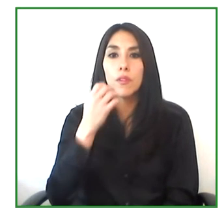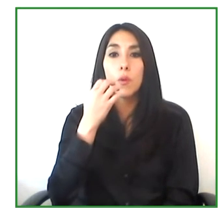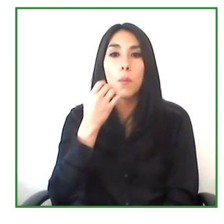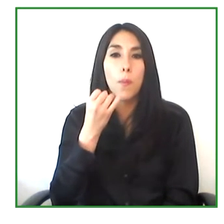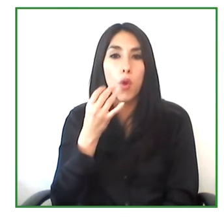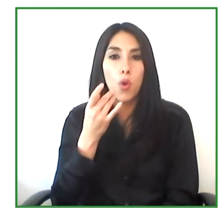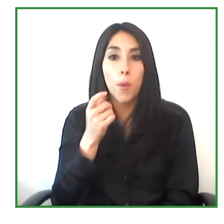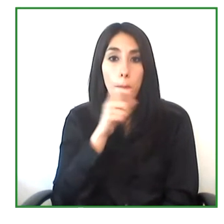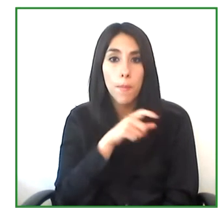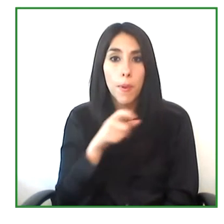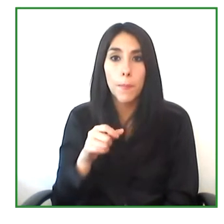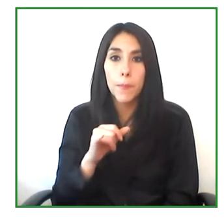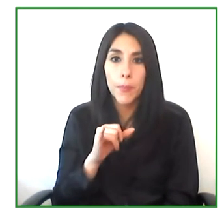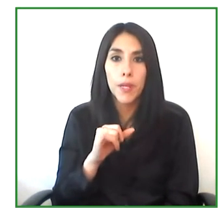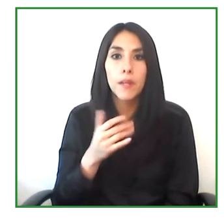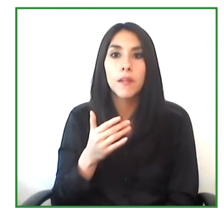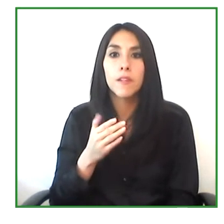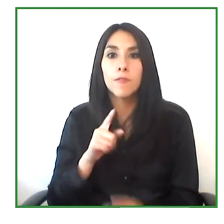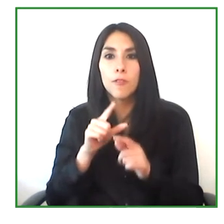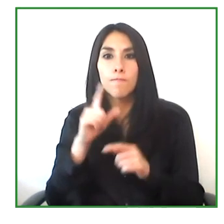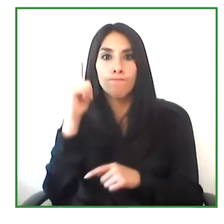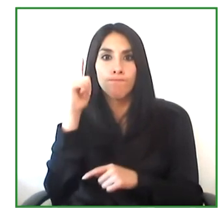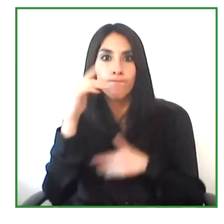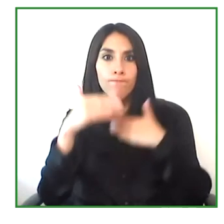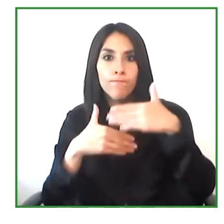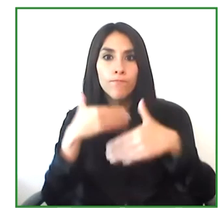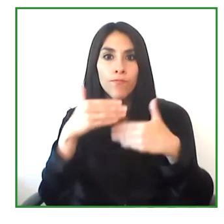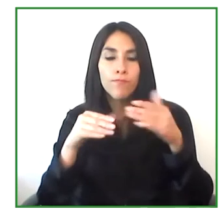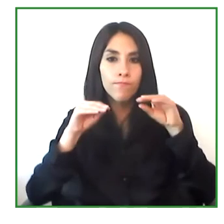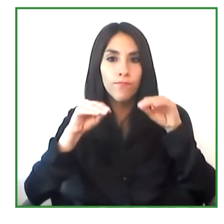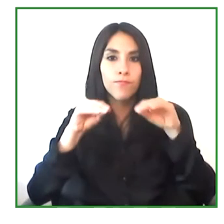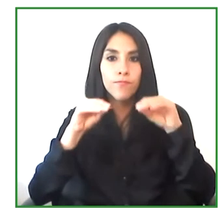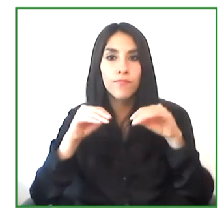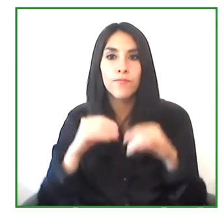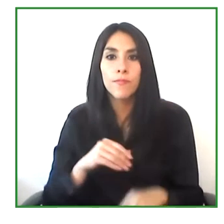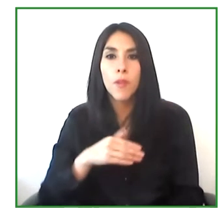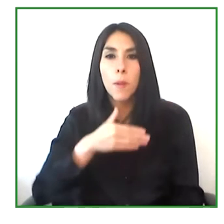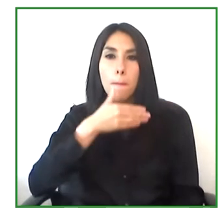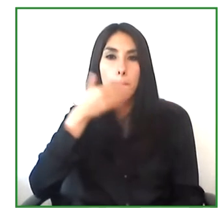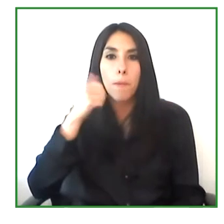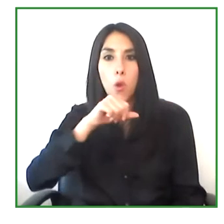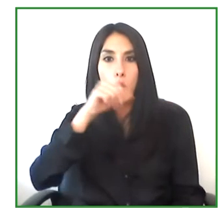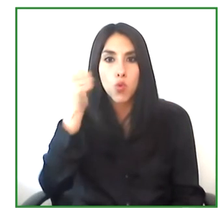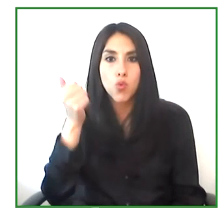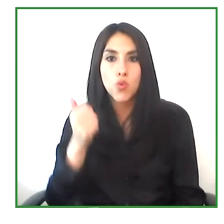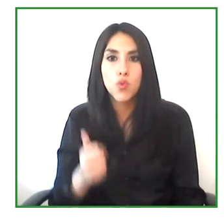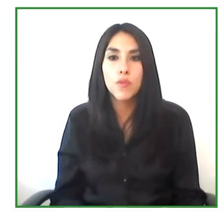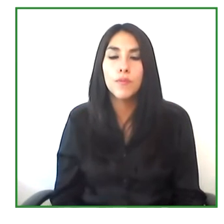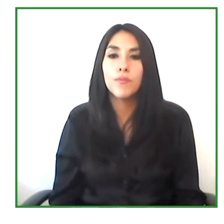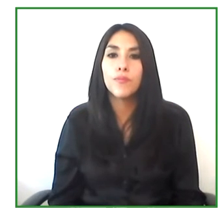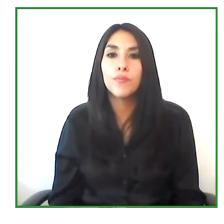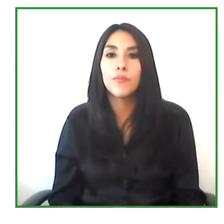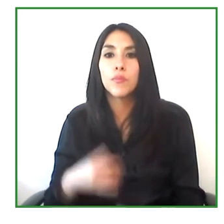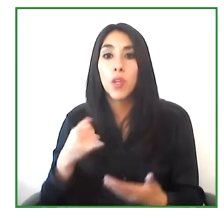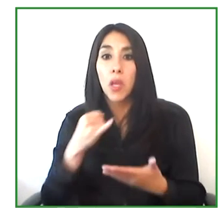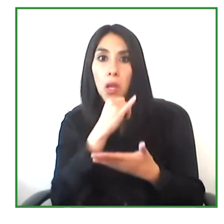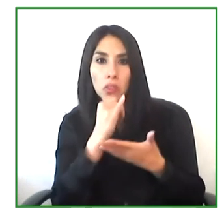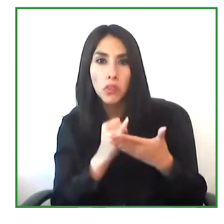And so we also want indicators that show whether or not the people who begin their training continue with it and the knowledge